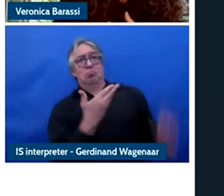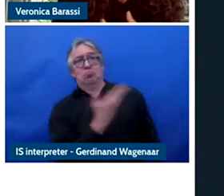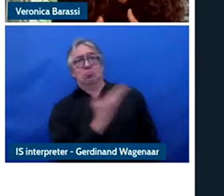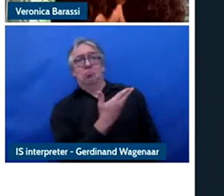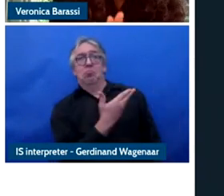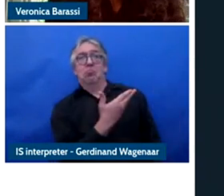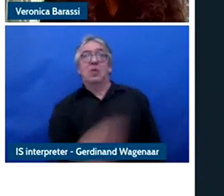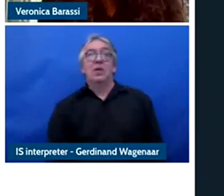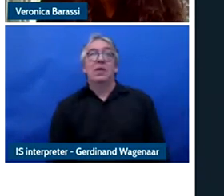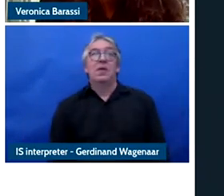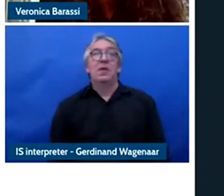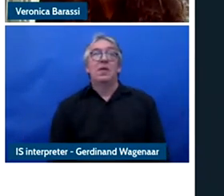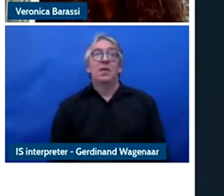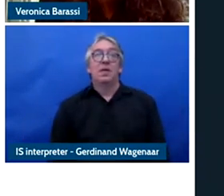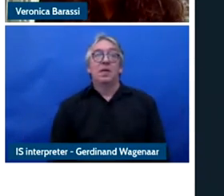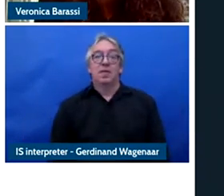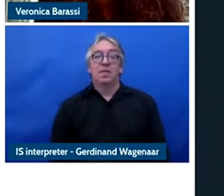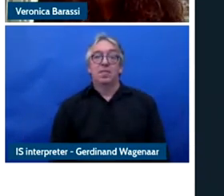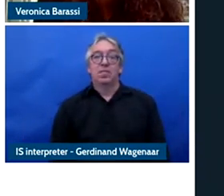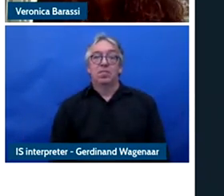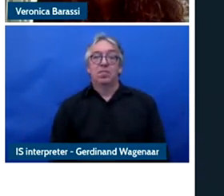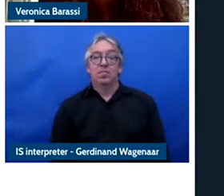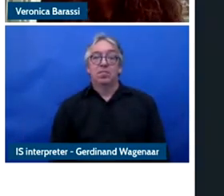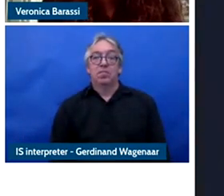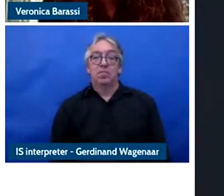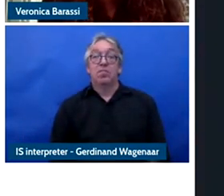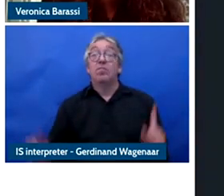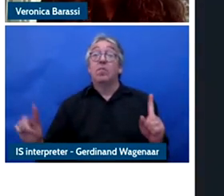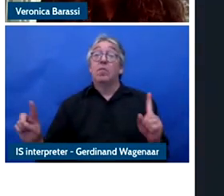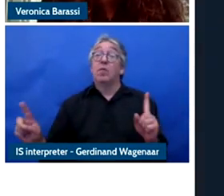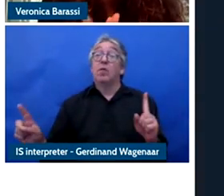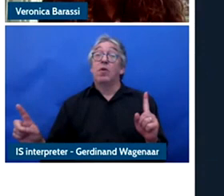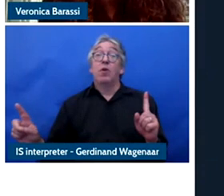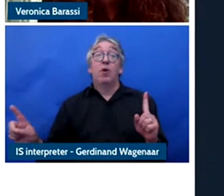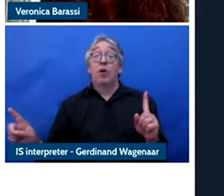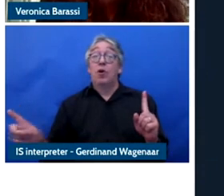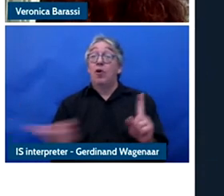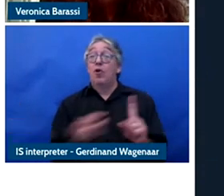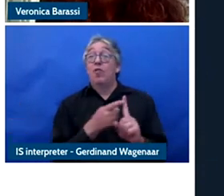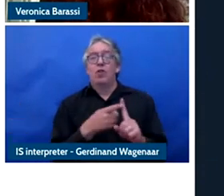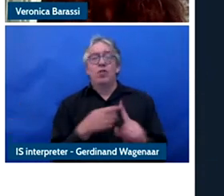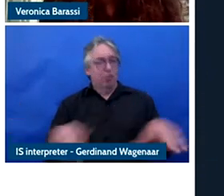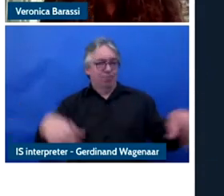areas the first understanding television really that there is an